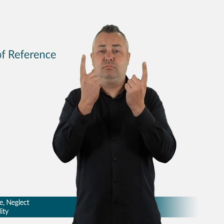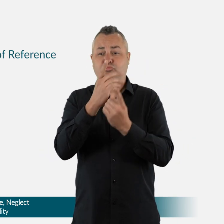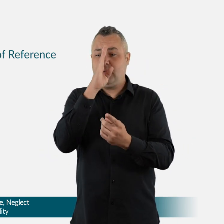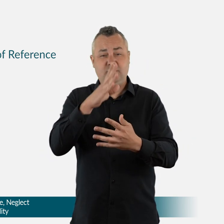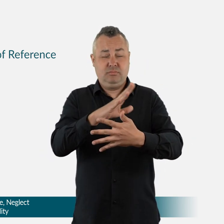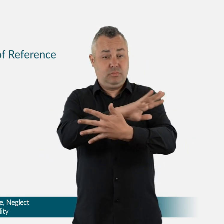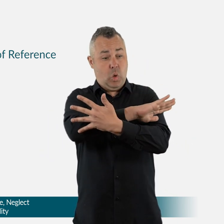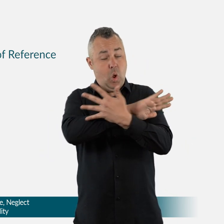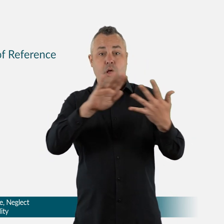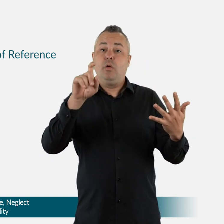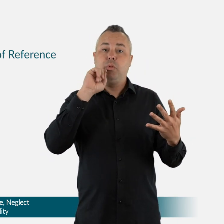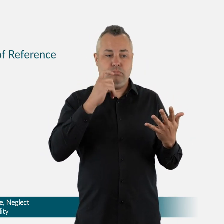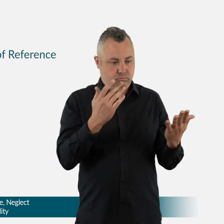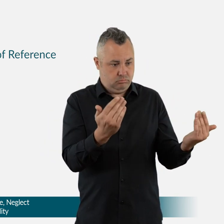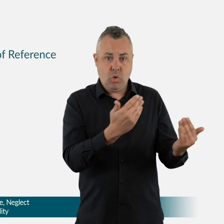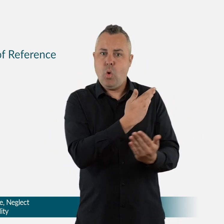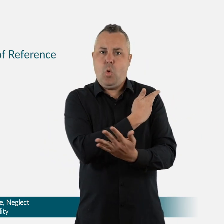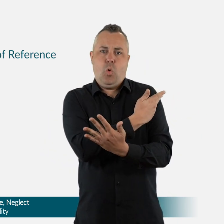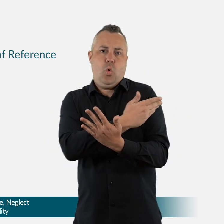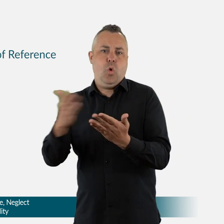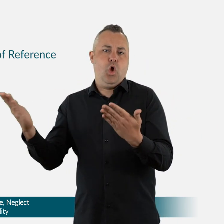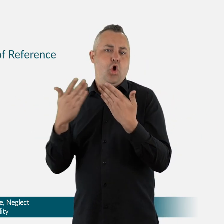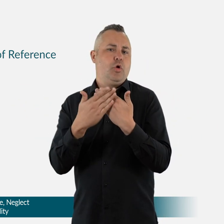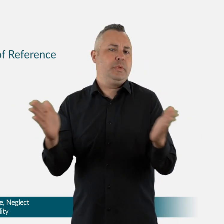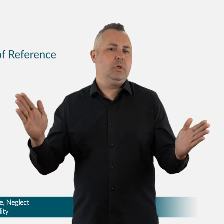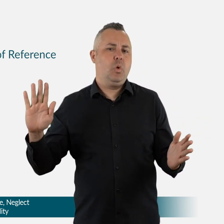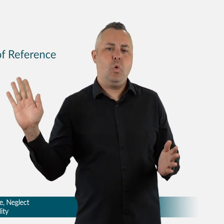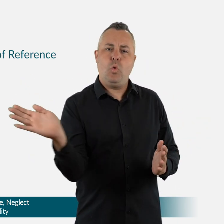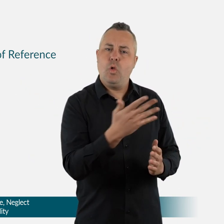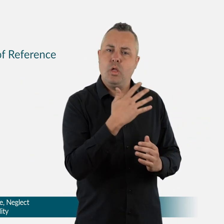and counselling support services for people engaging with the Royal Commission.